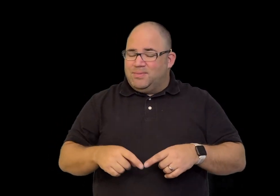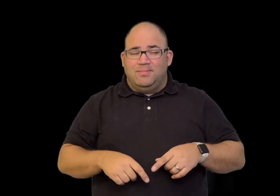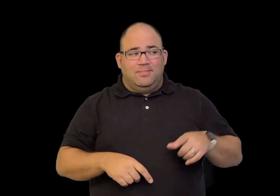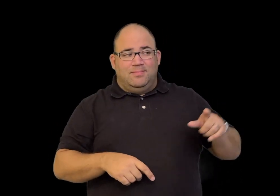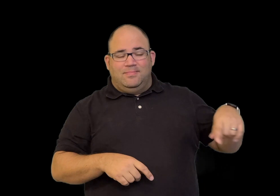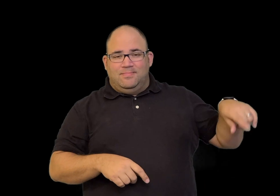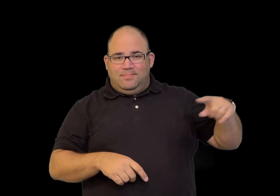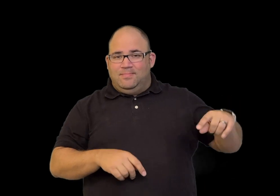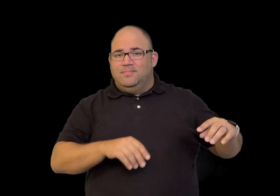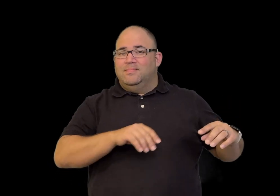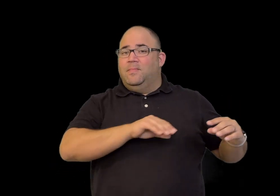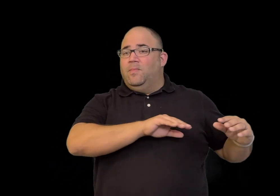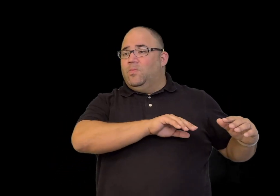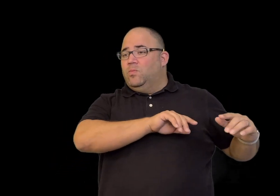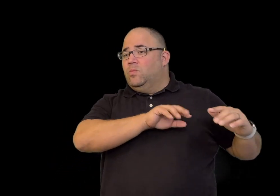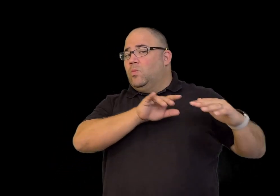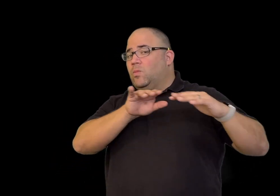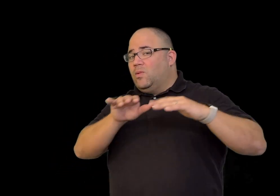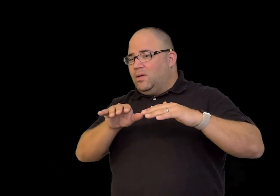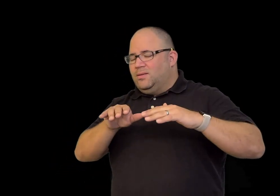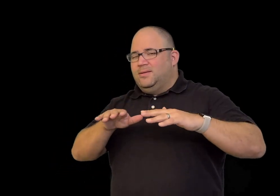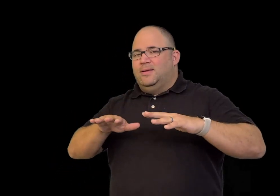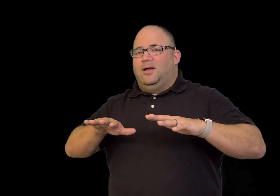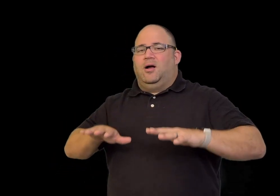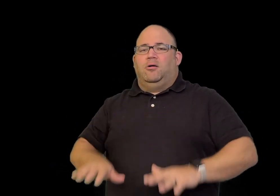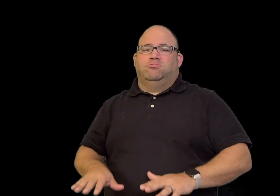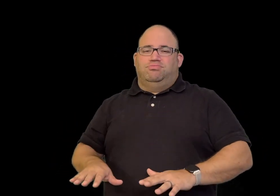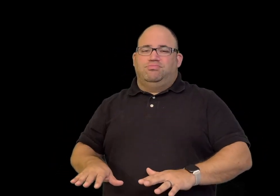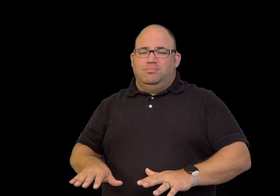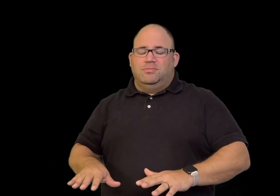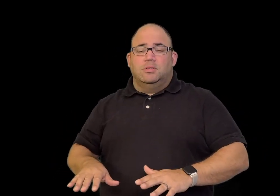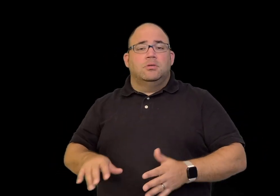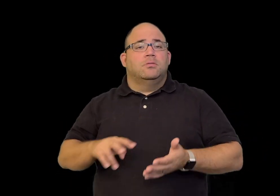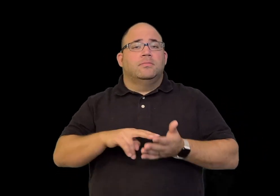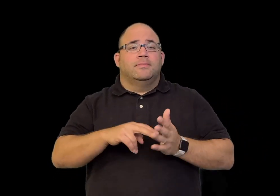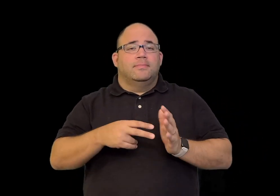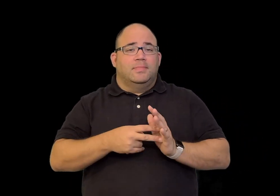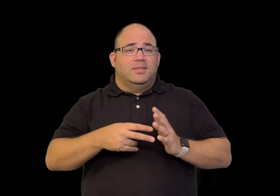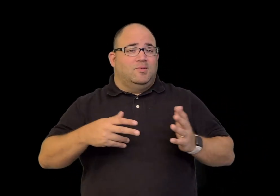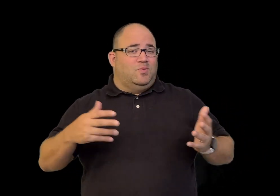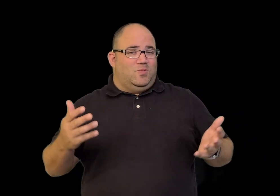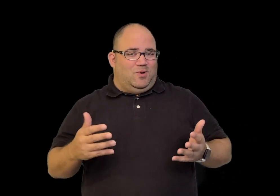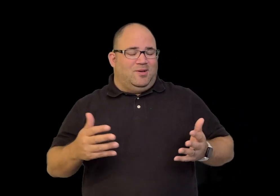Through time they moved, and settled to the mainland.